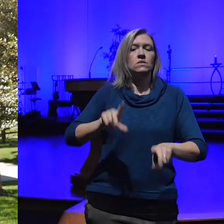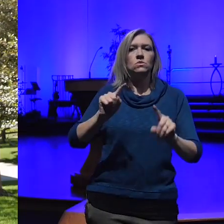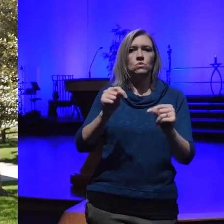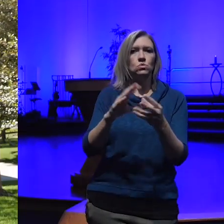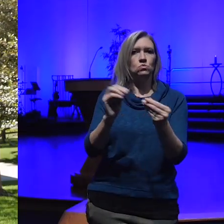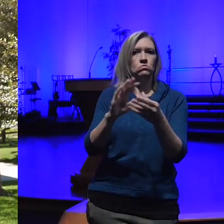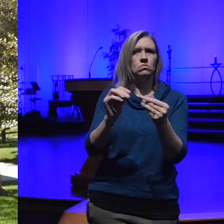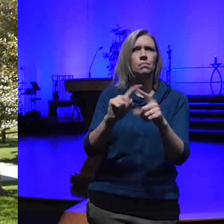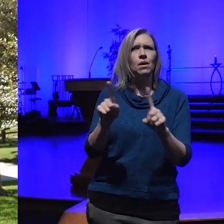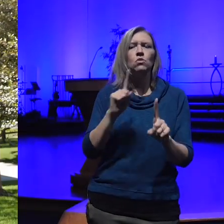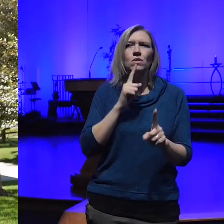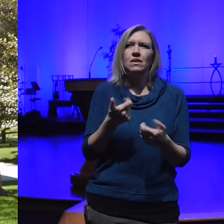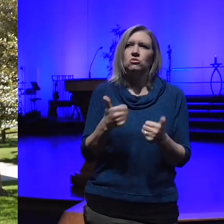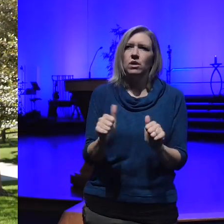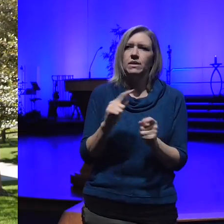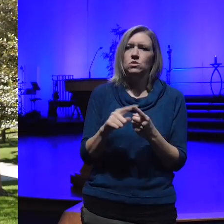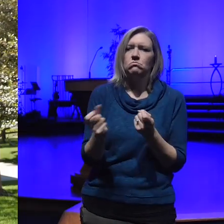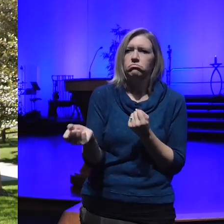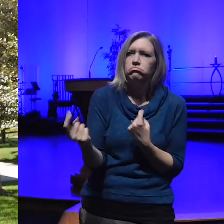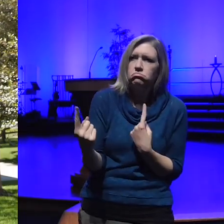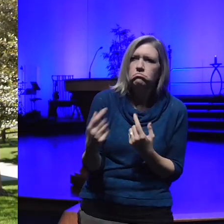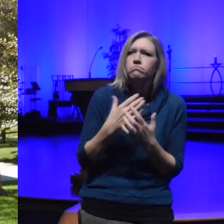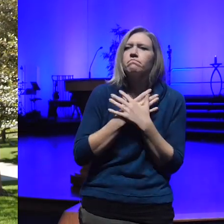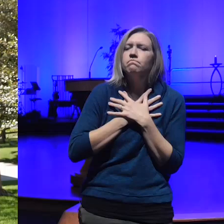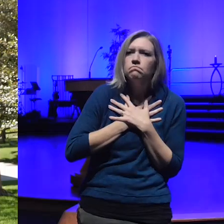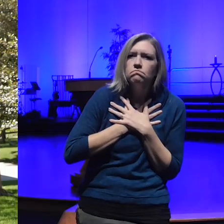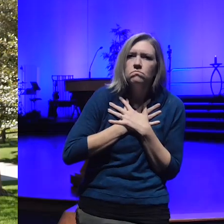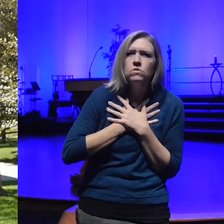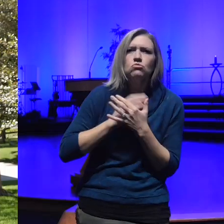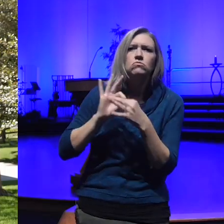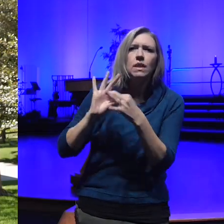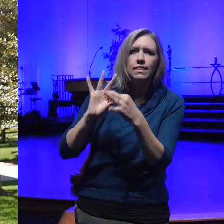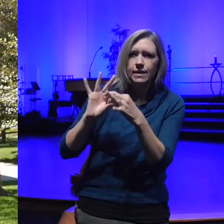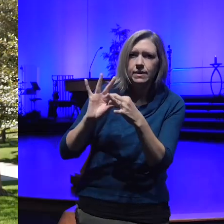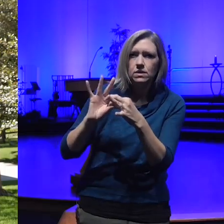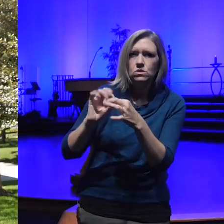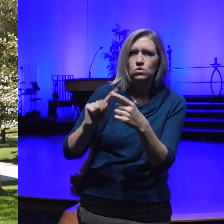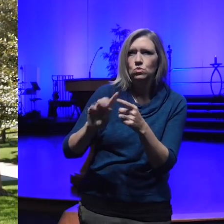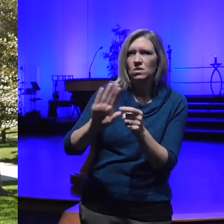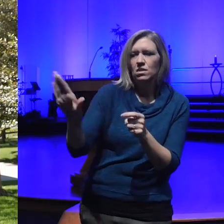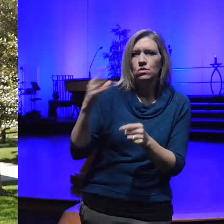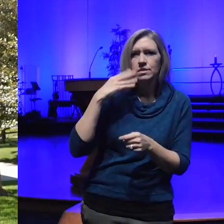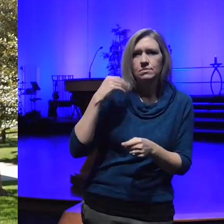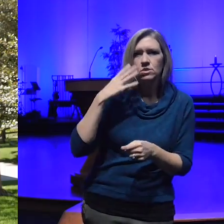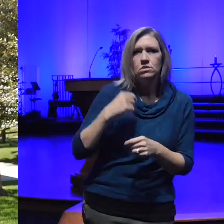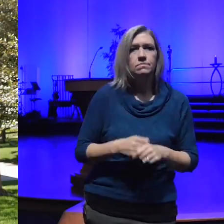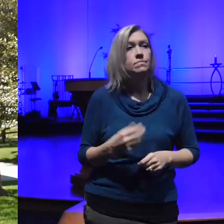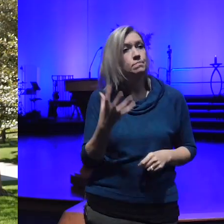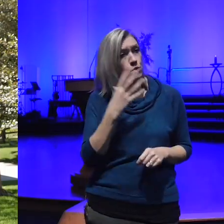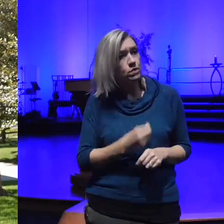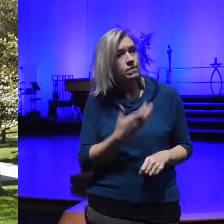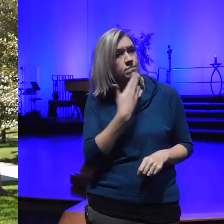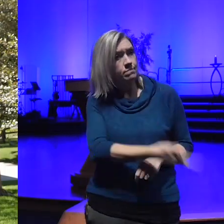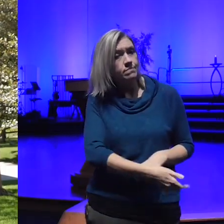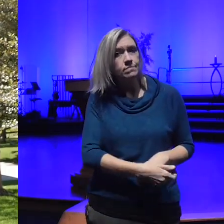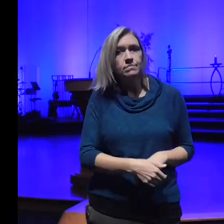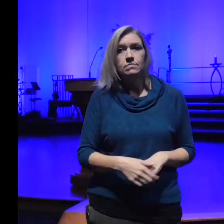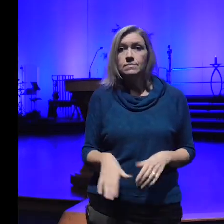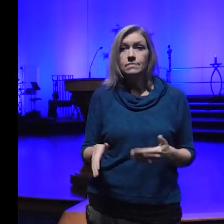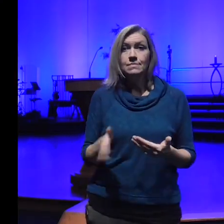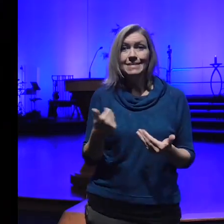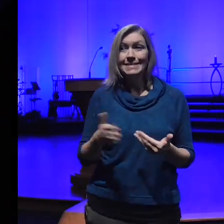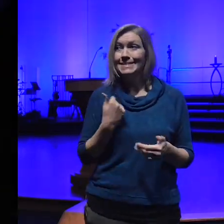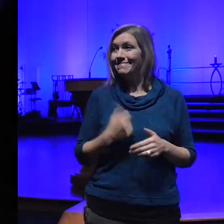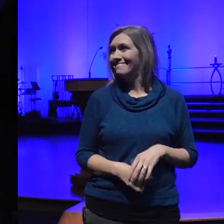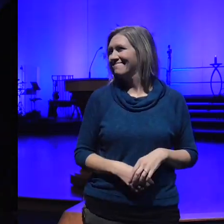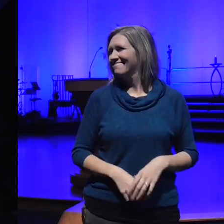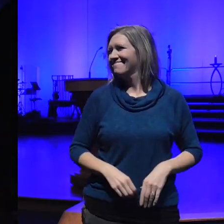they're experiencing and try to trying to relate to them that way beautiful thank you that was easy